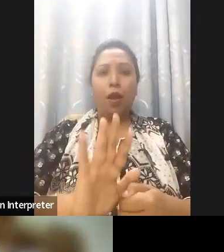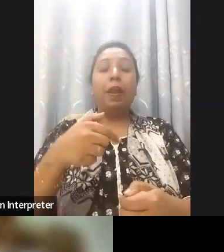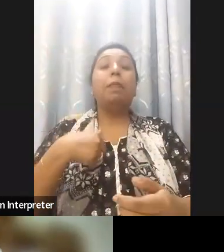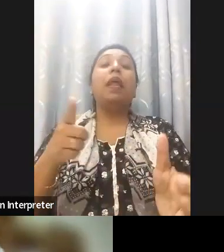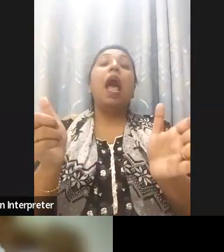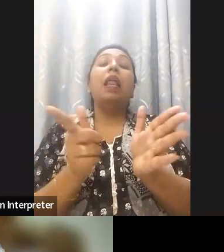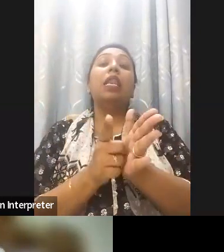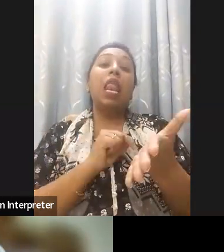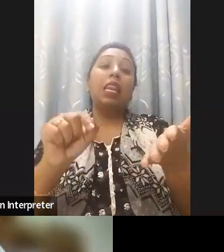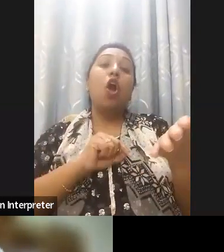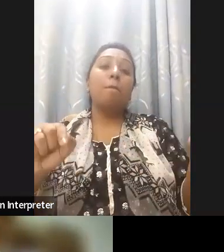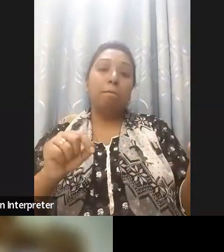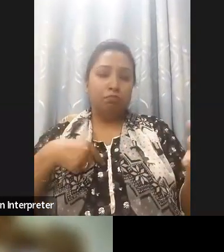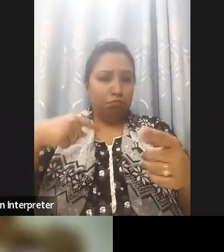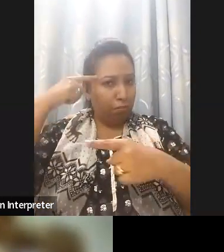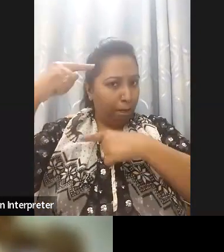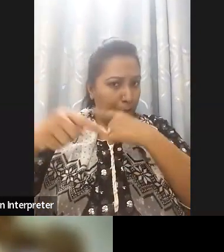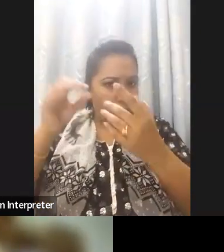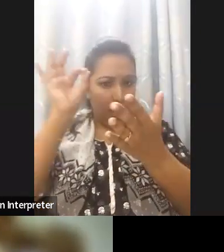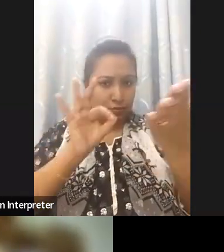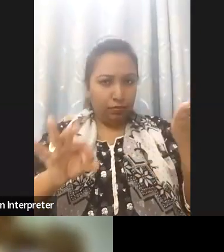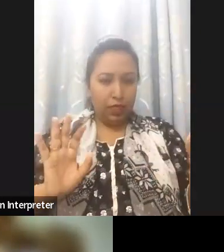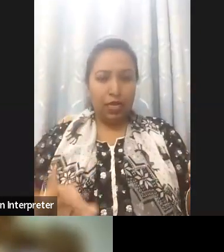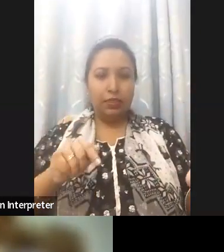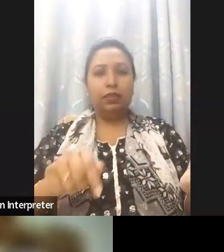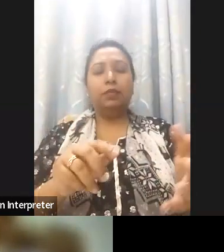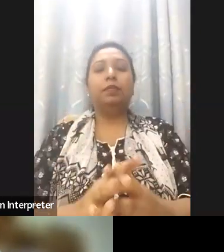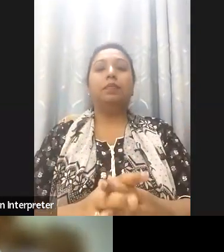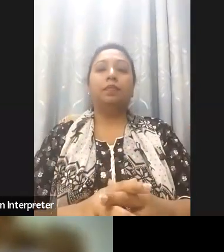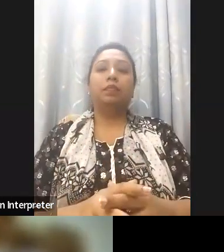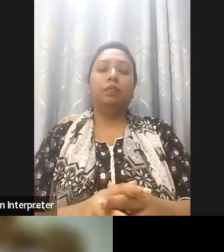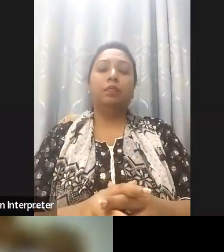help us for implementation of that guideline web accessibility guideline we can work for the Smart